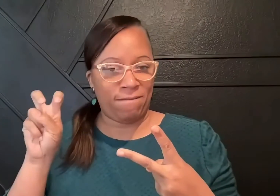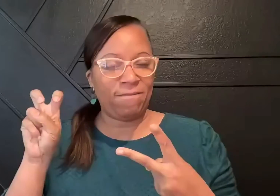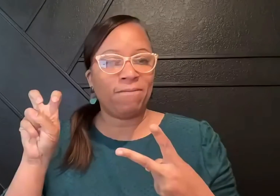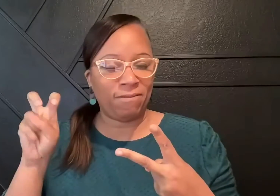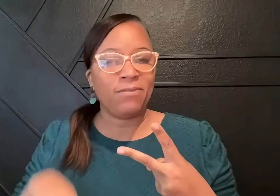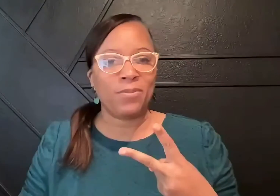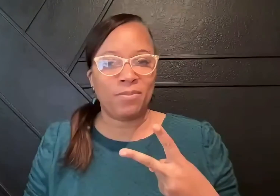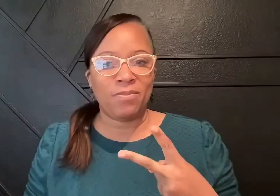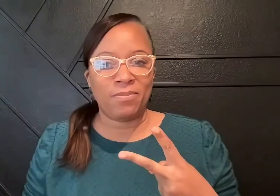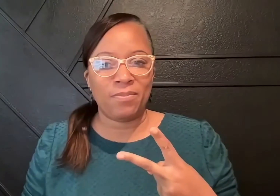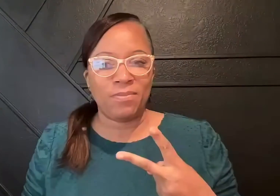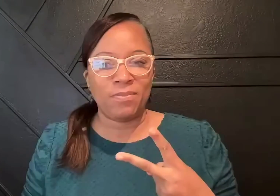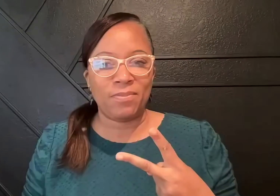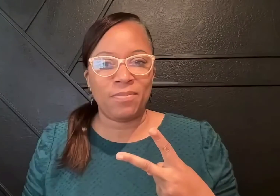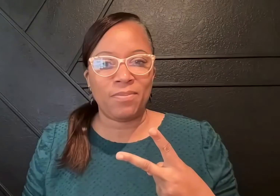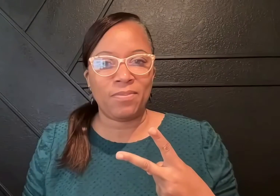King-- Thomas Holcomb.